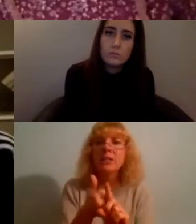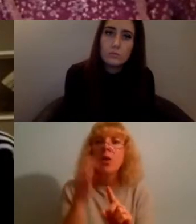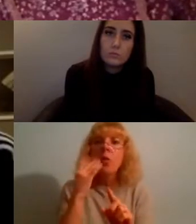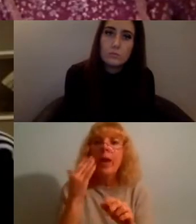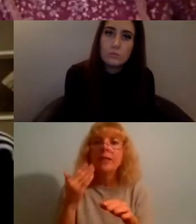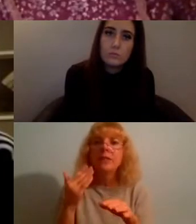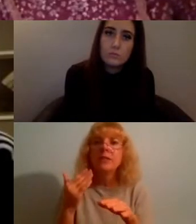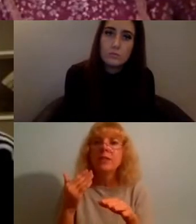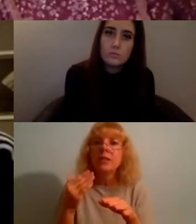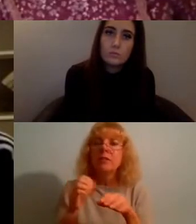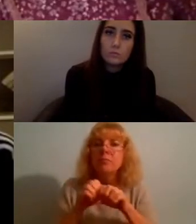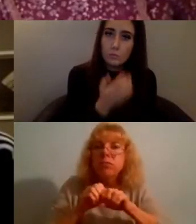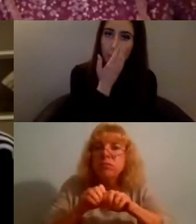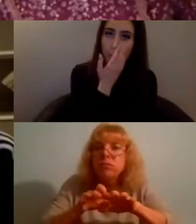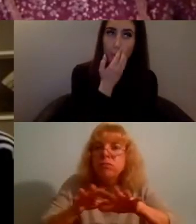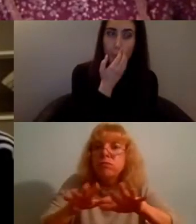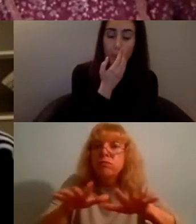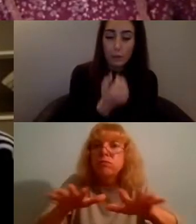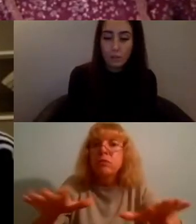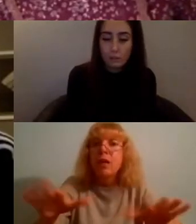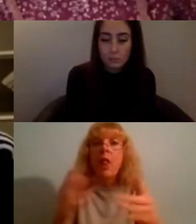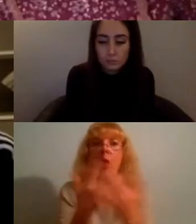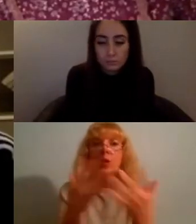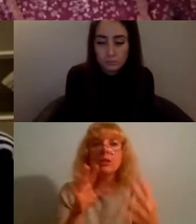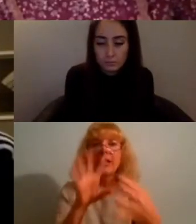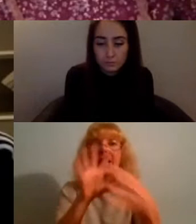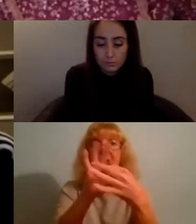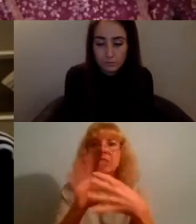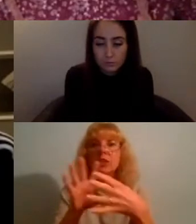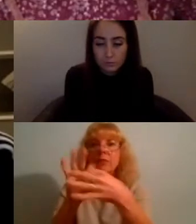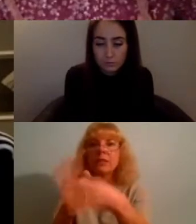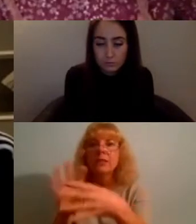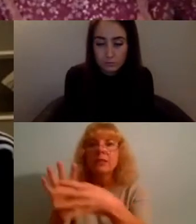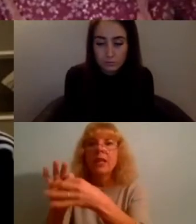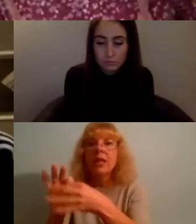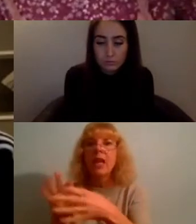and you know it gets loads of engagement and it reaches places that you never think it would but